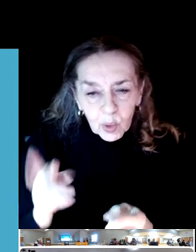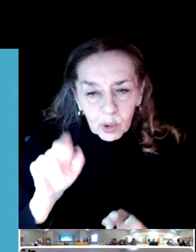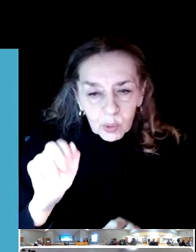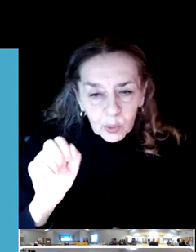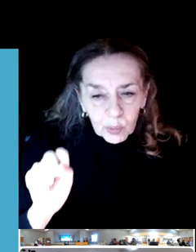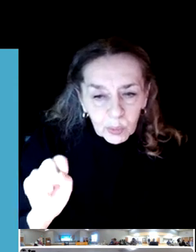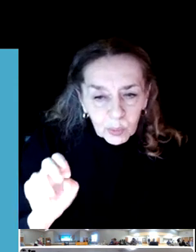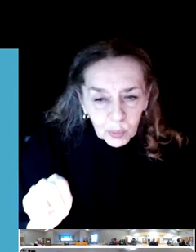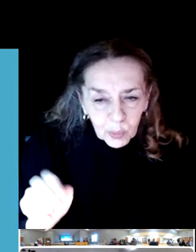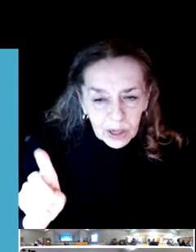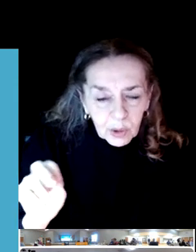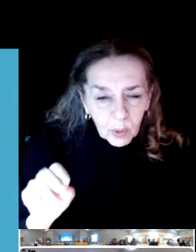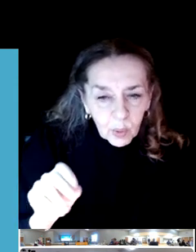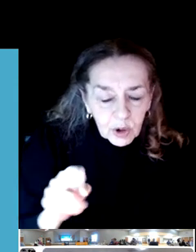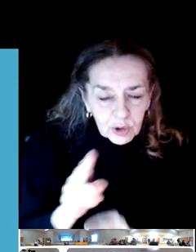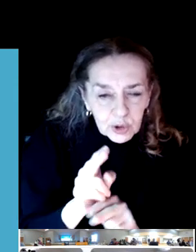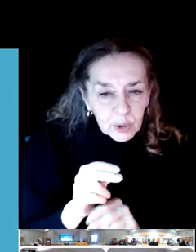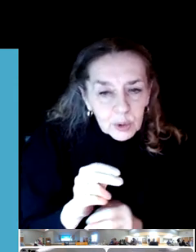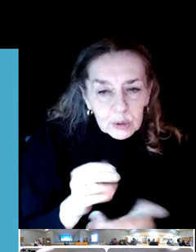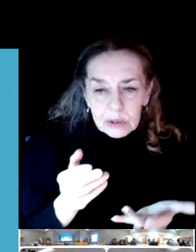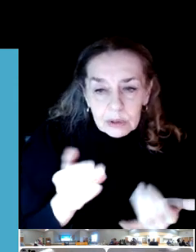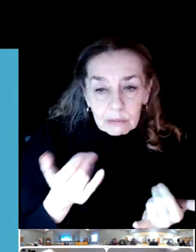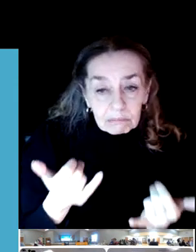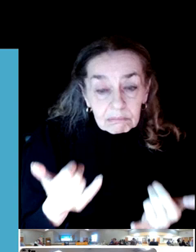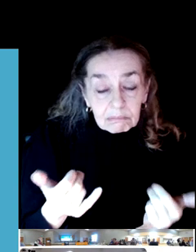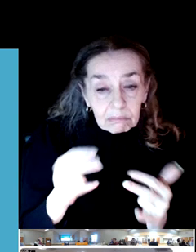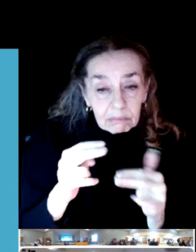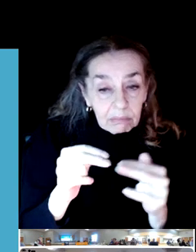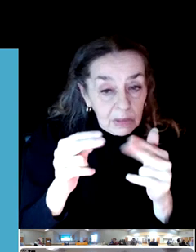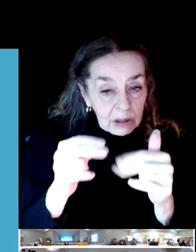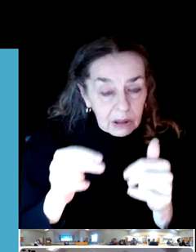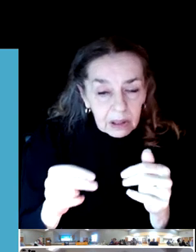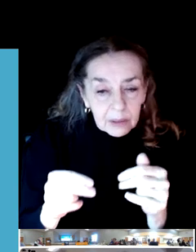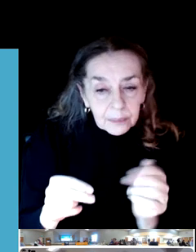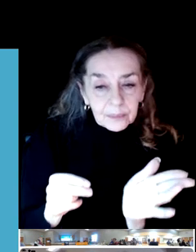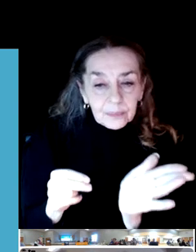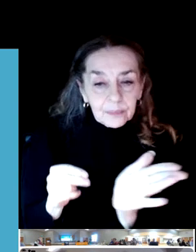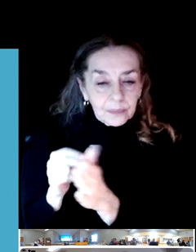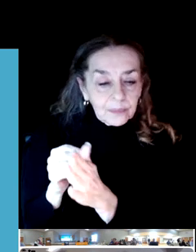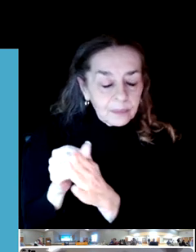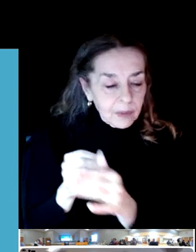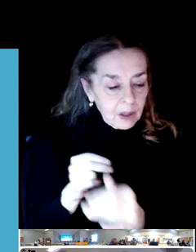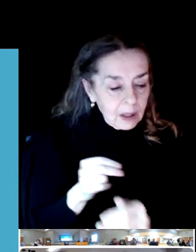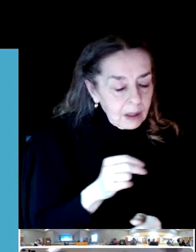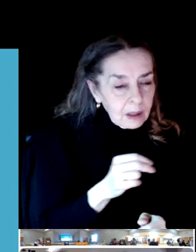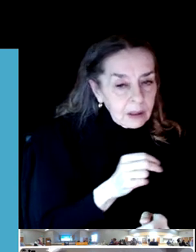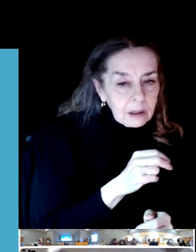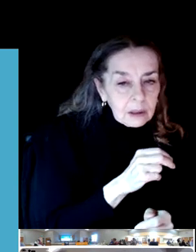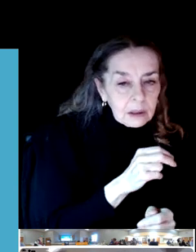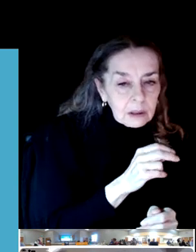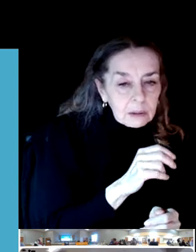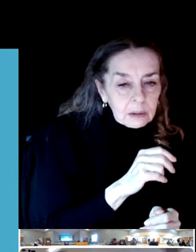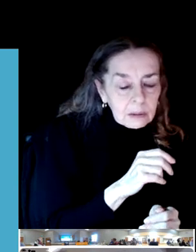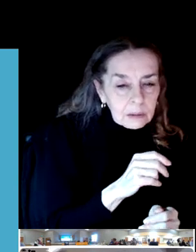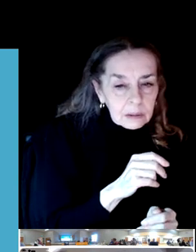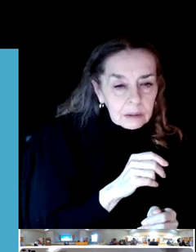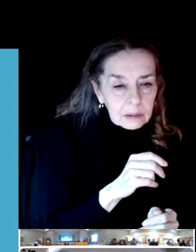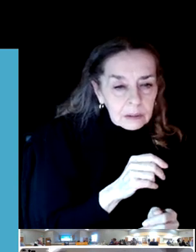for one? In terms of recommendations out of a master plan, will be again relying on community input.